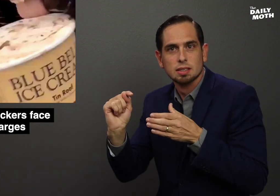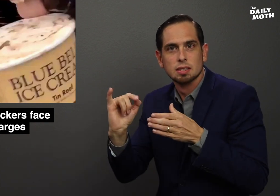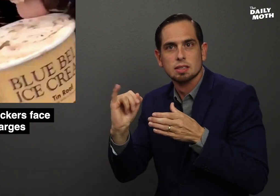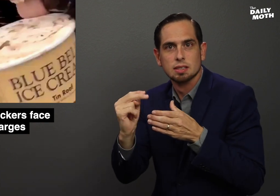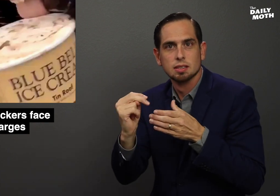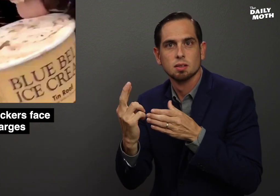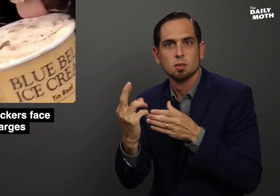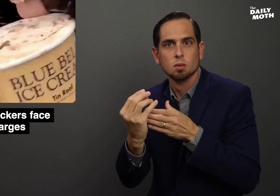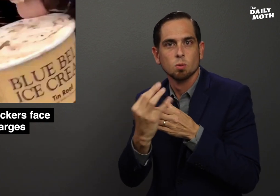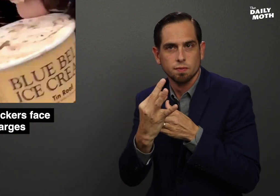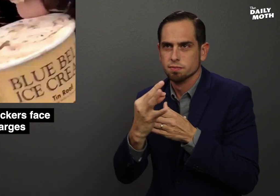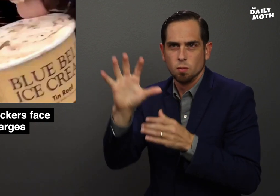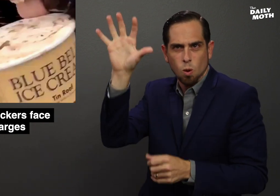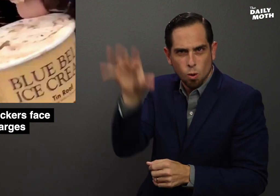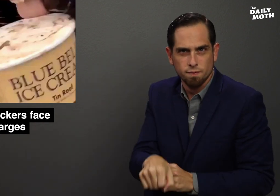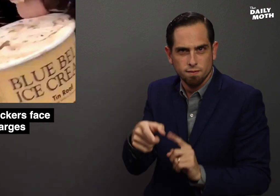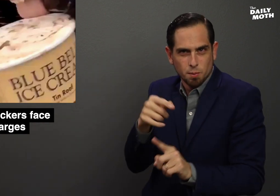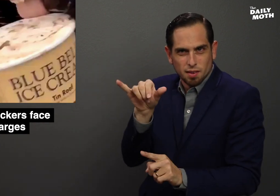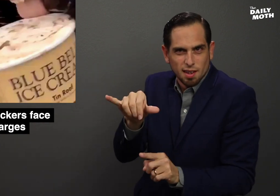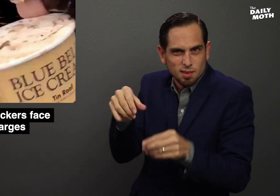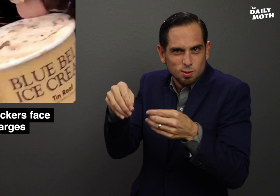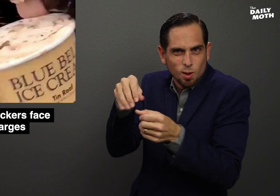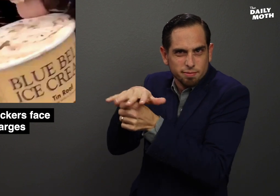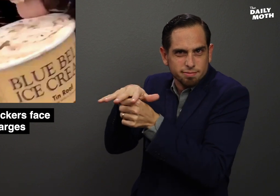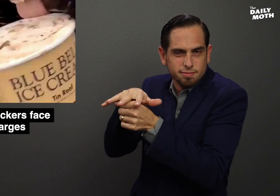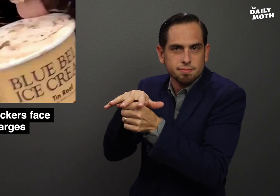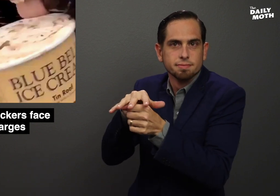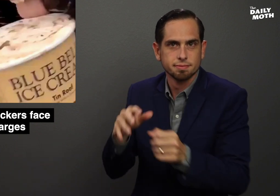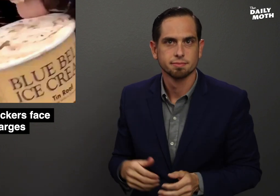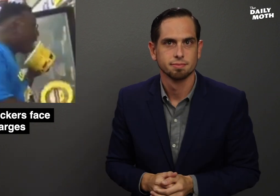"Tin Roof," from that location.